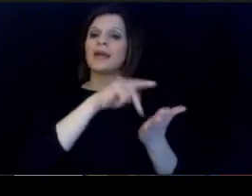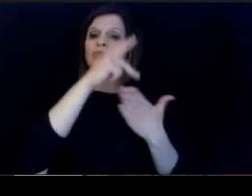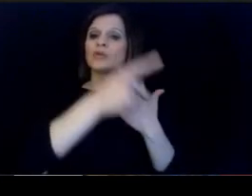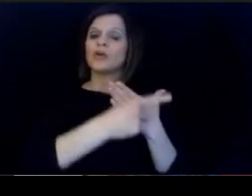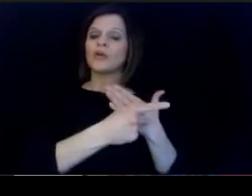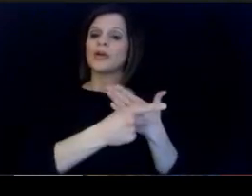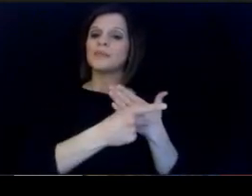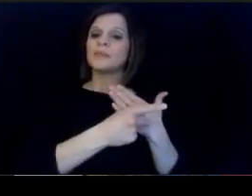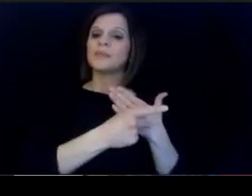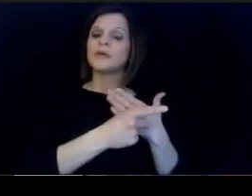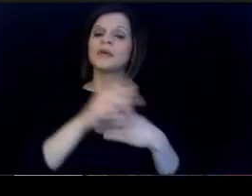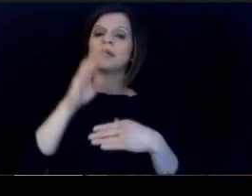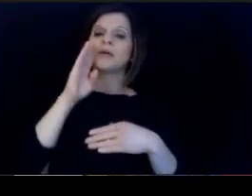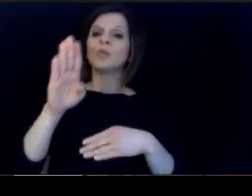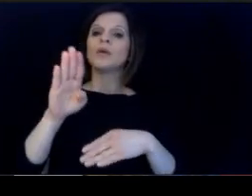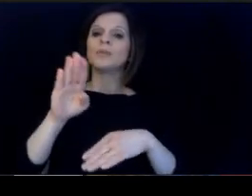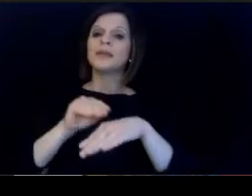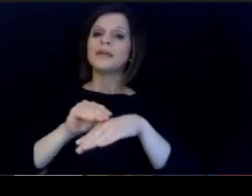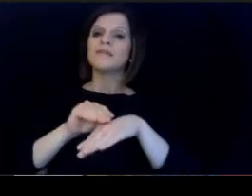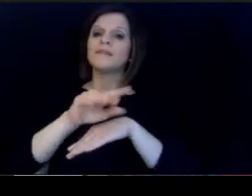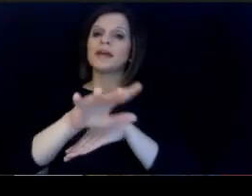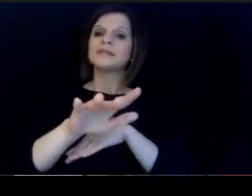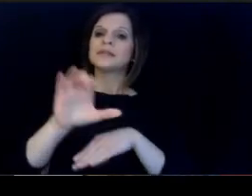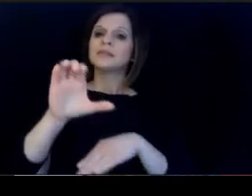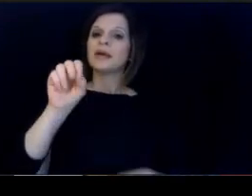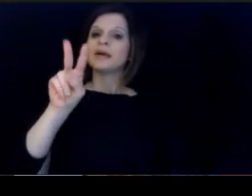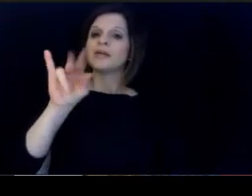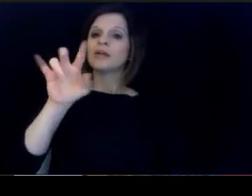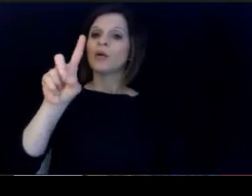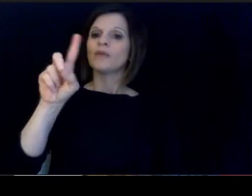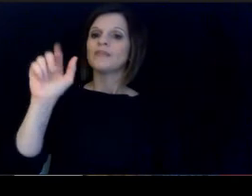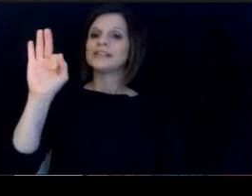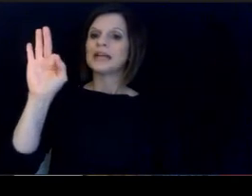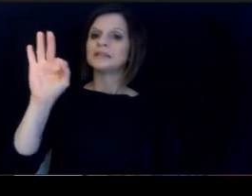is going to be affected by COVID-19. pandemic at all?